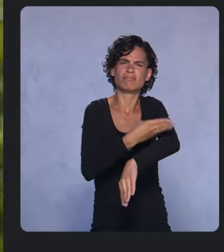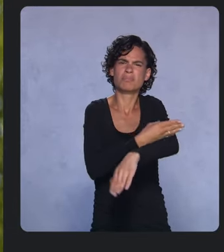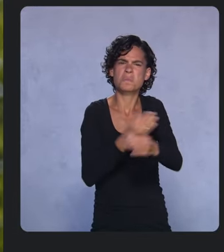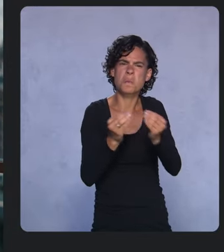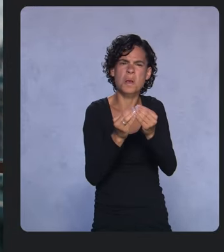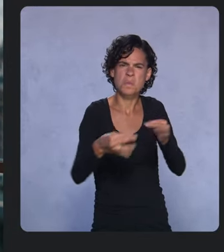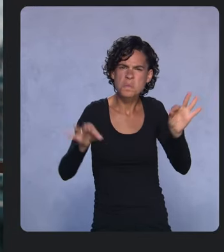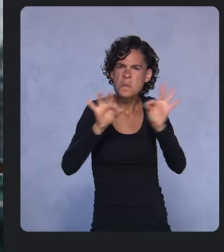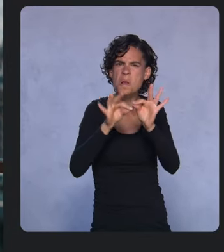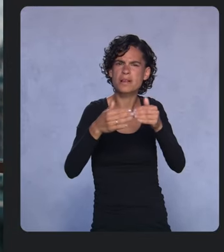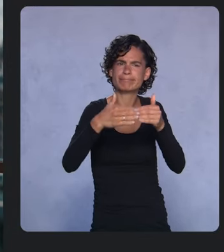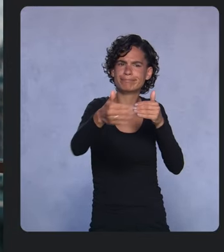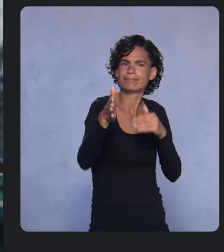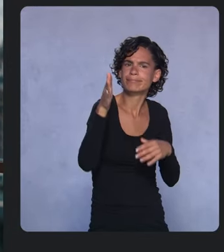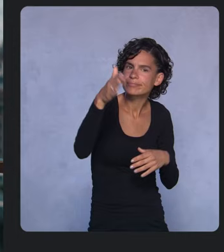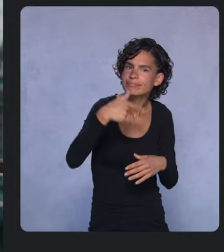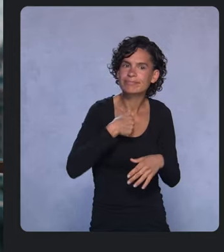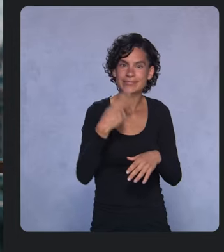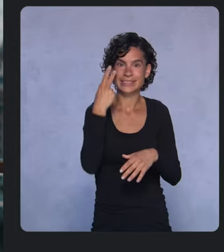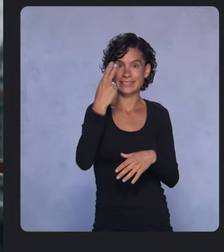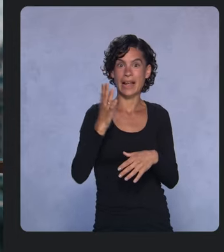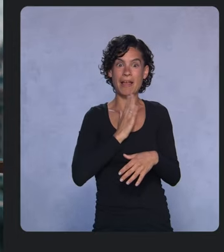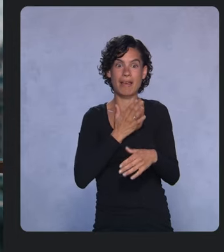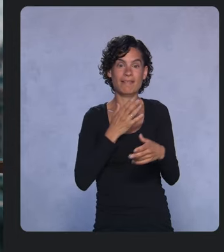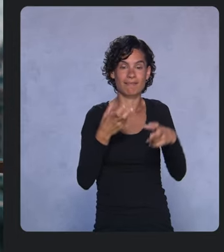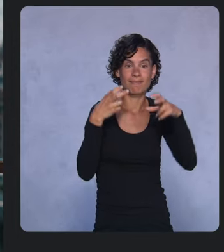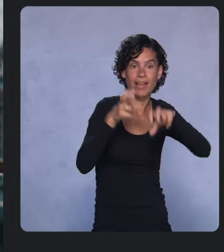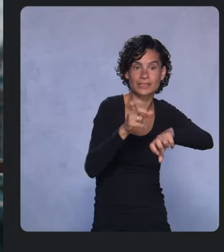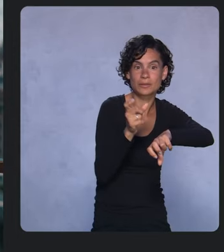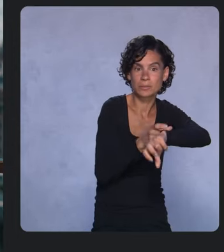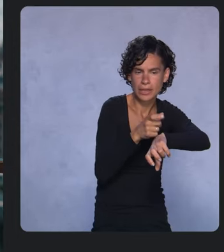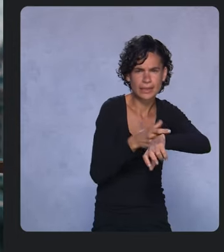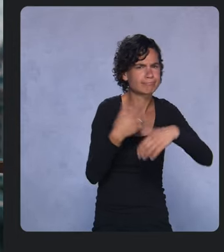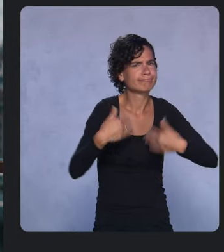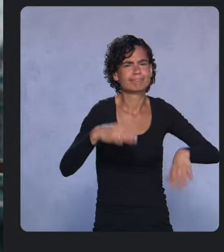and we see our investment in Wear as absolutely essential for Spotify.